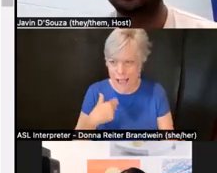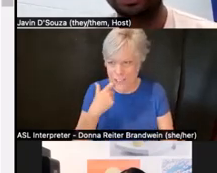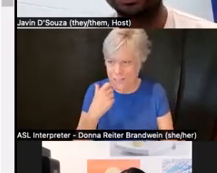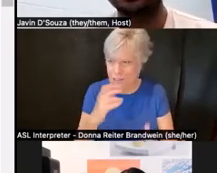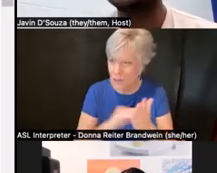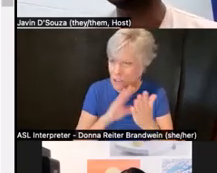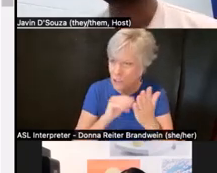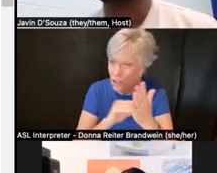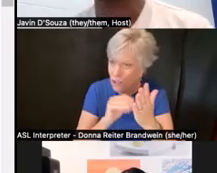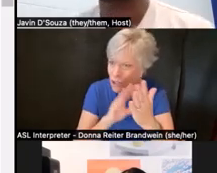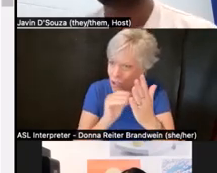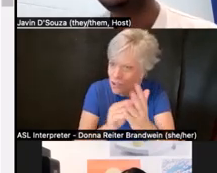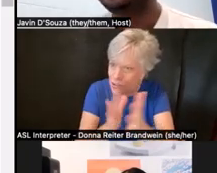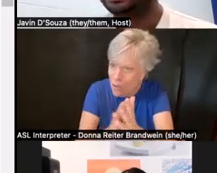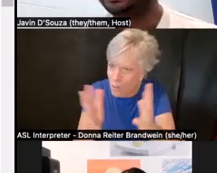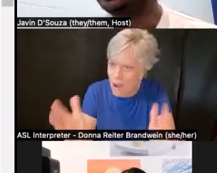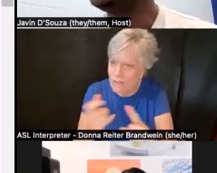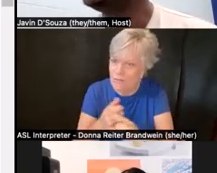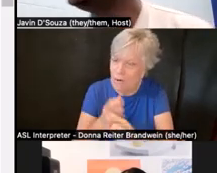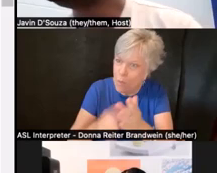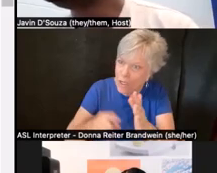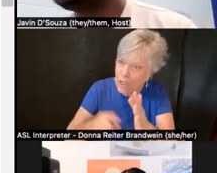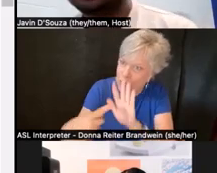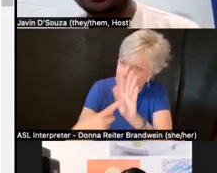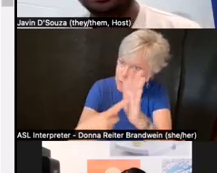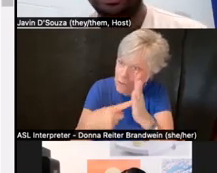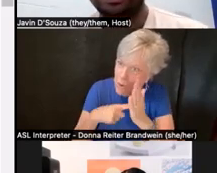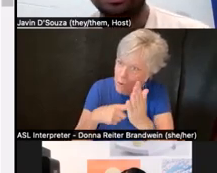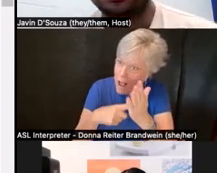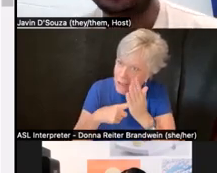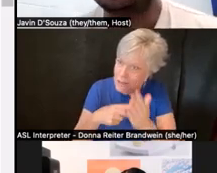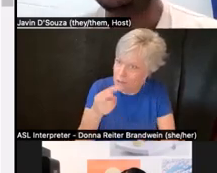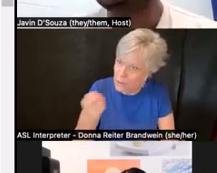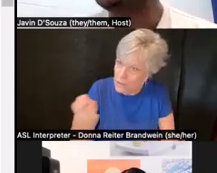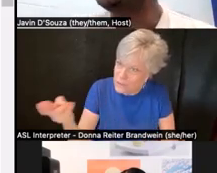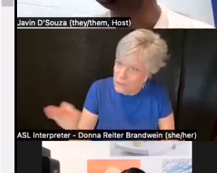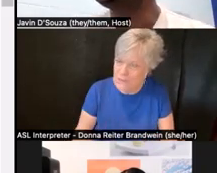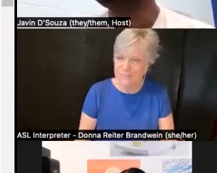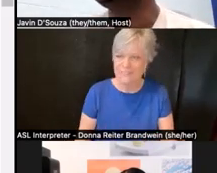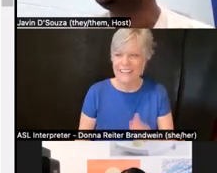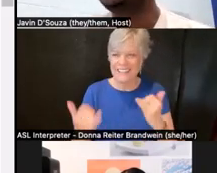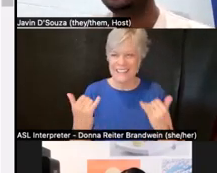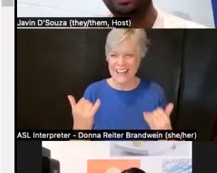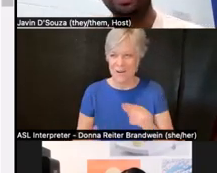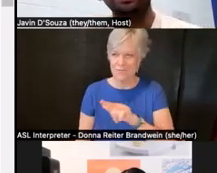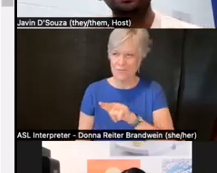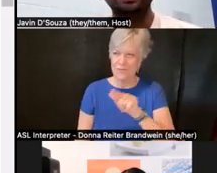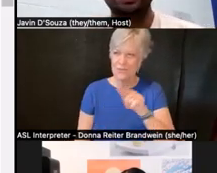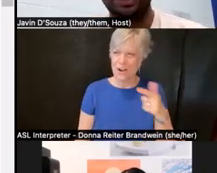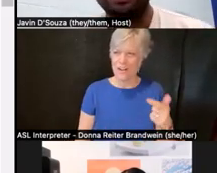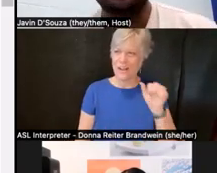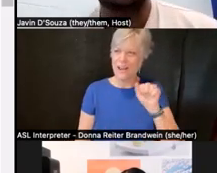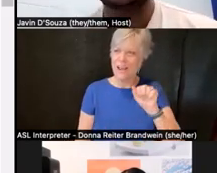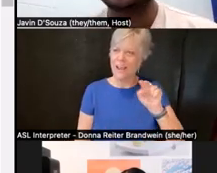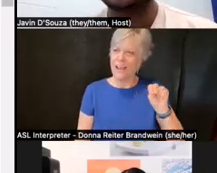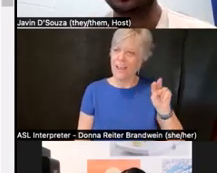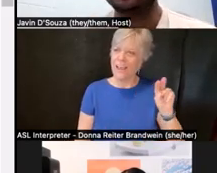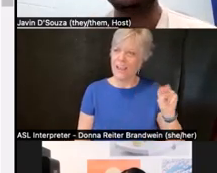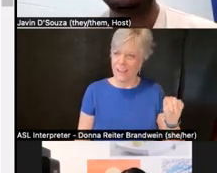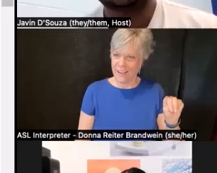in all these amazing links. And now we'll move on to Ann. So Ann, feel free to take it away.